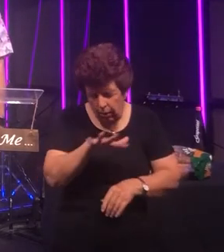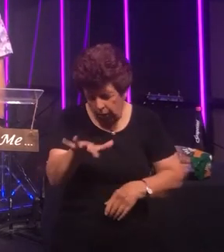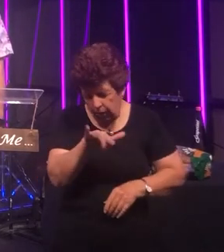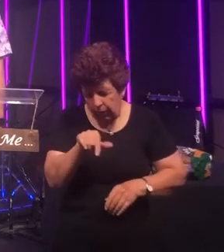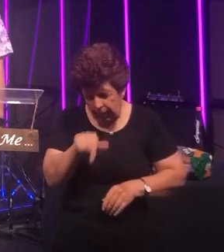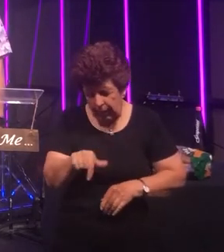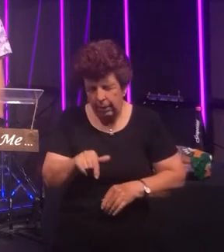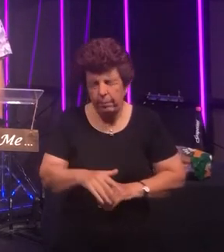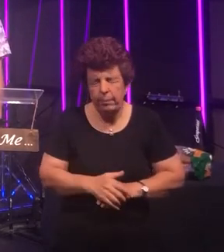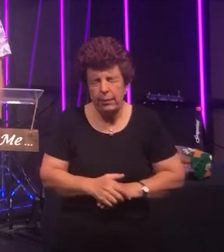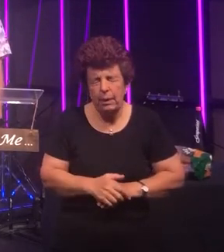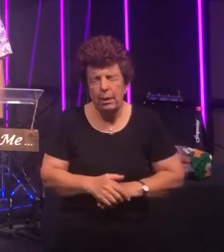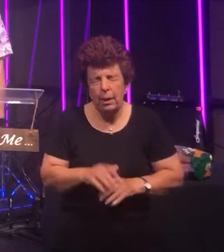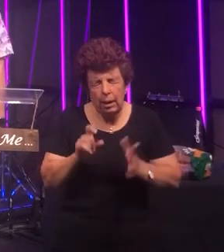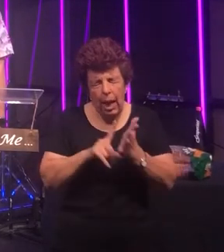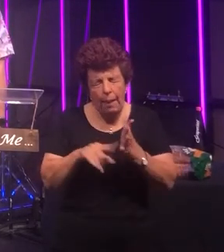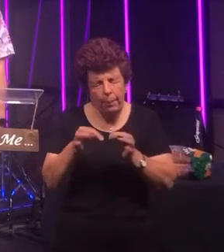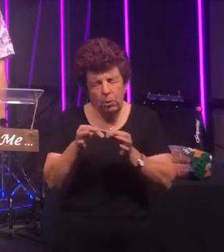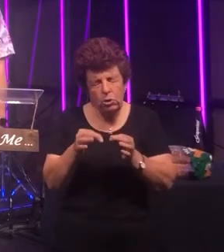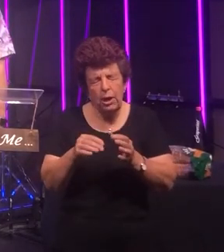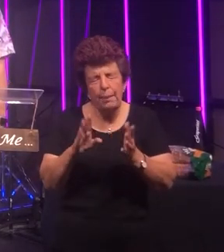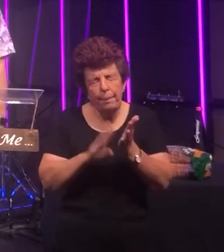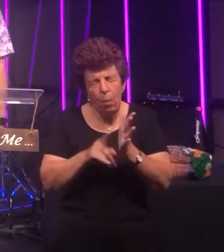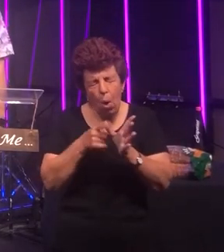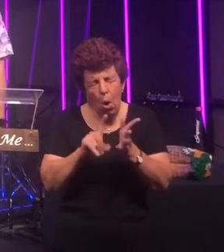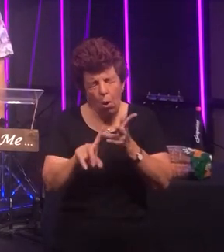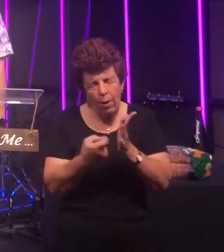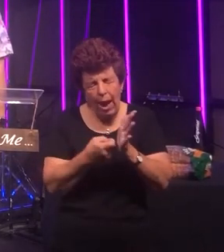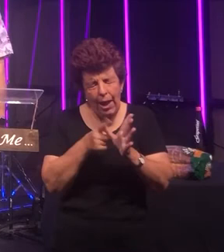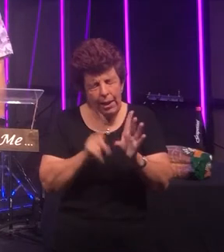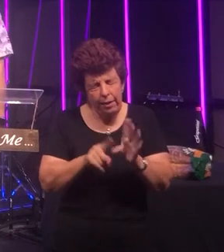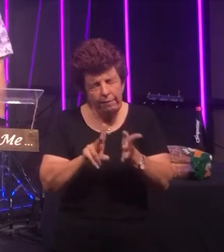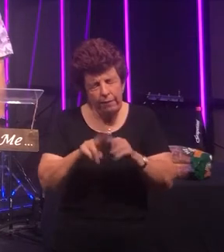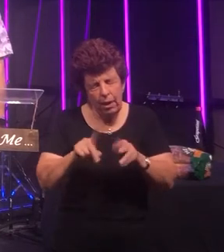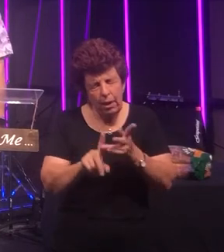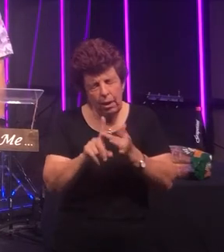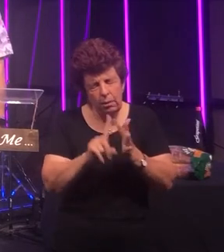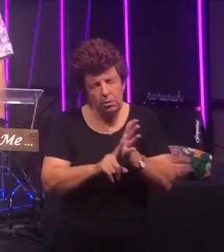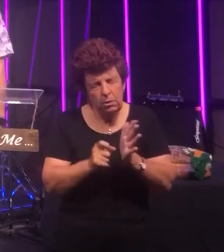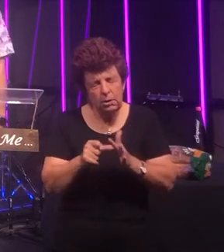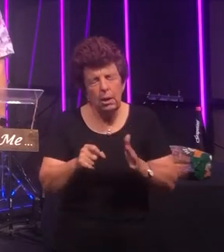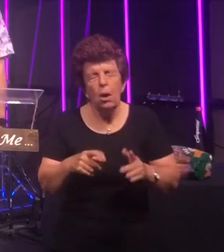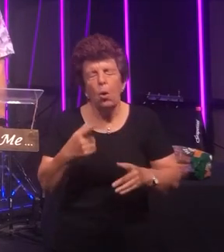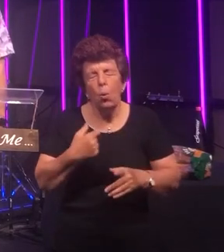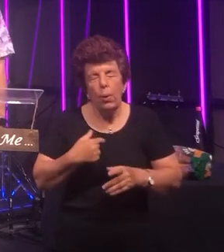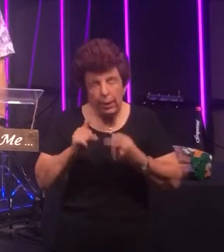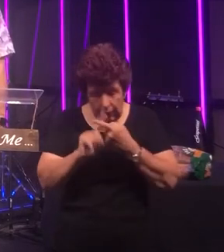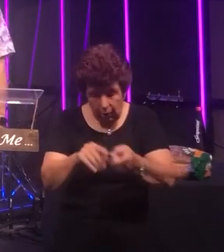Caboolture & the Morayfield area. Lord we just continue to pray for your